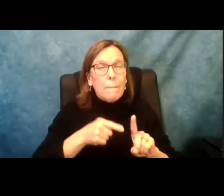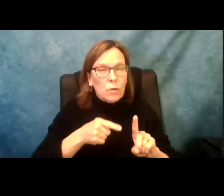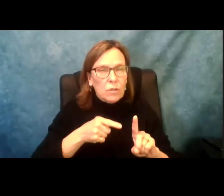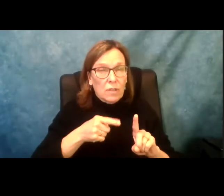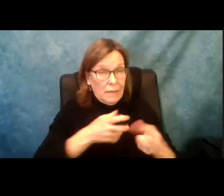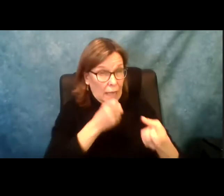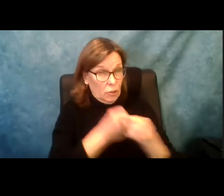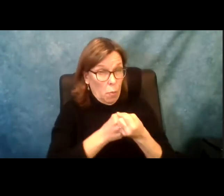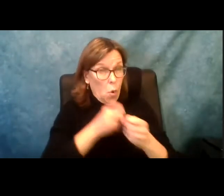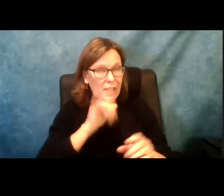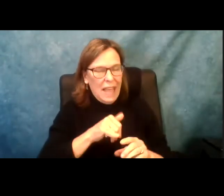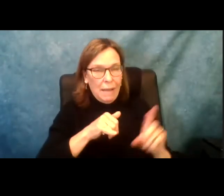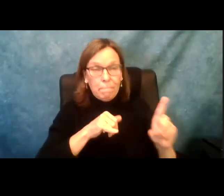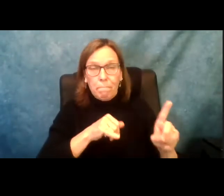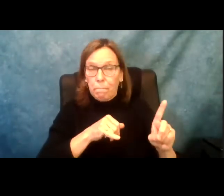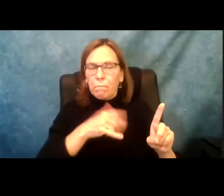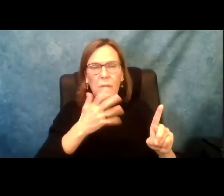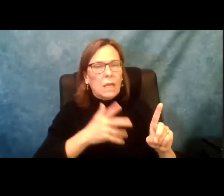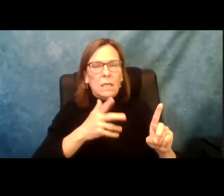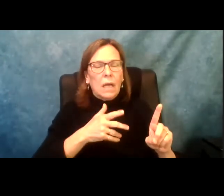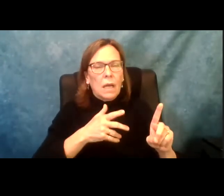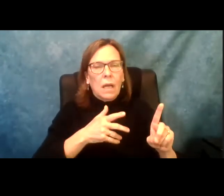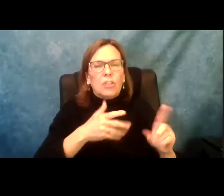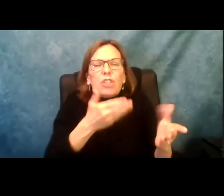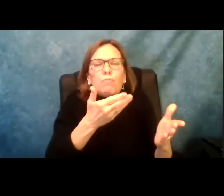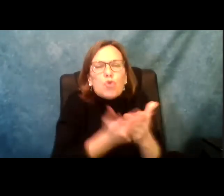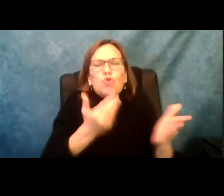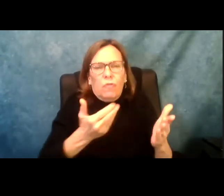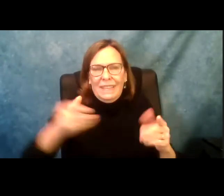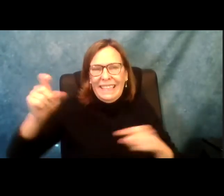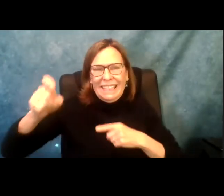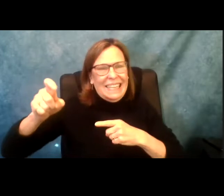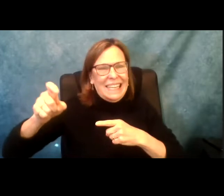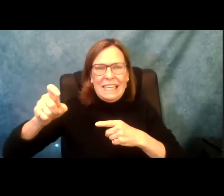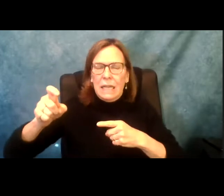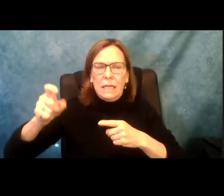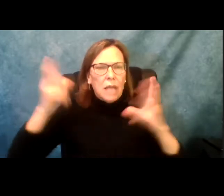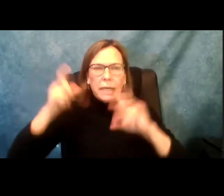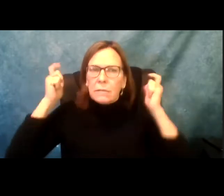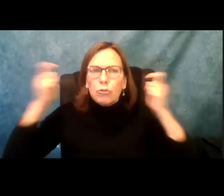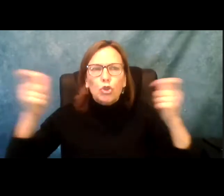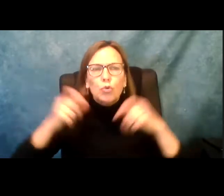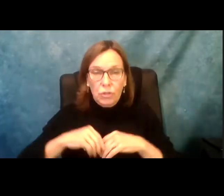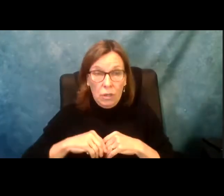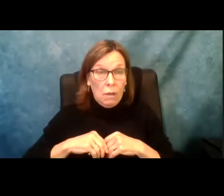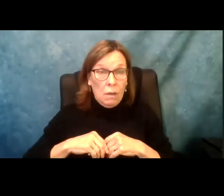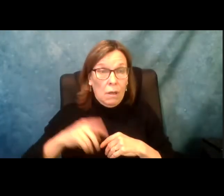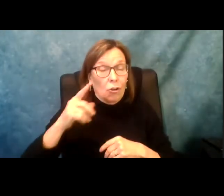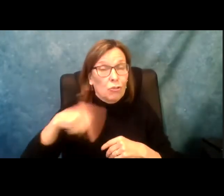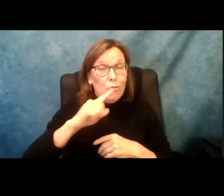belabor the numbers too much but this is one of the most stark sets of numbers I have ever seen. And the need is so